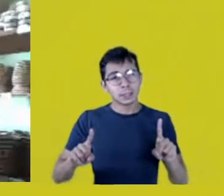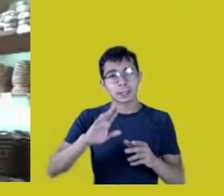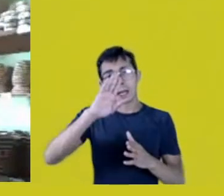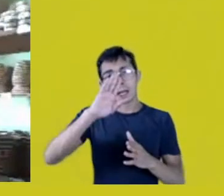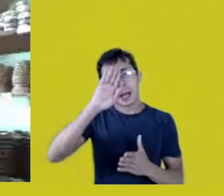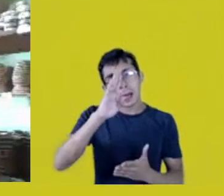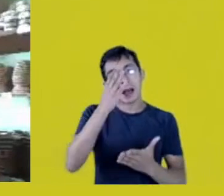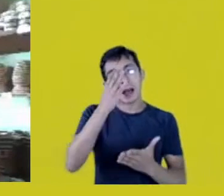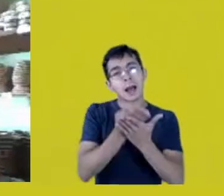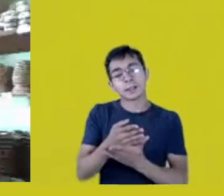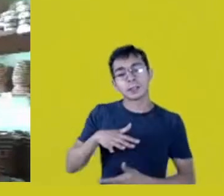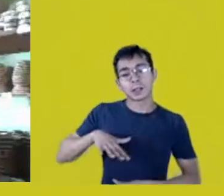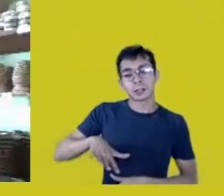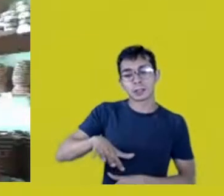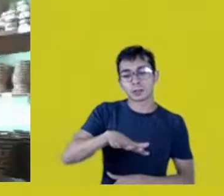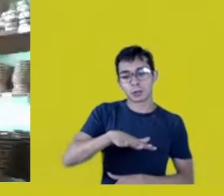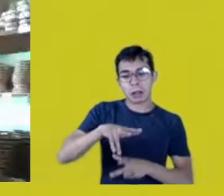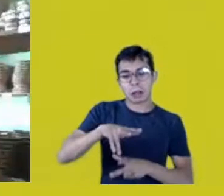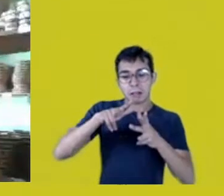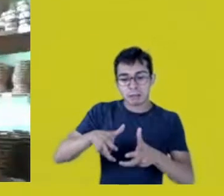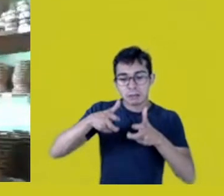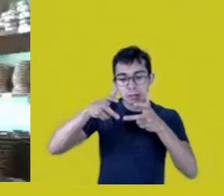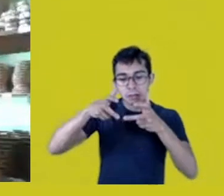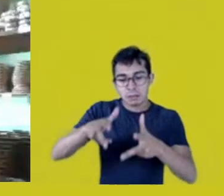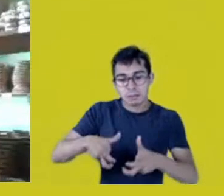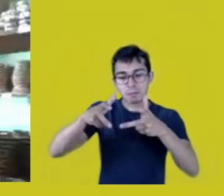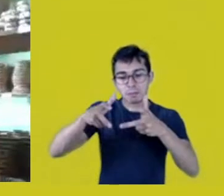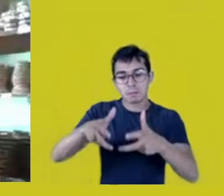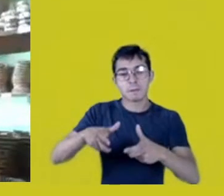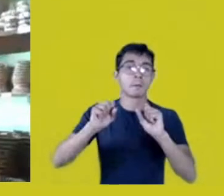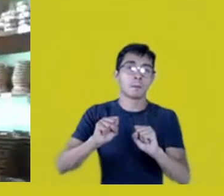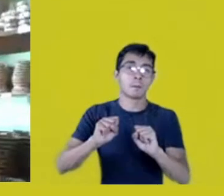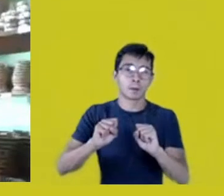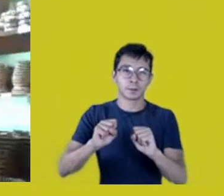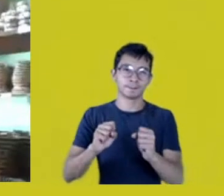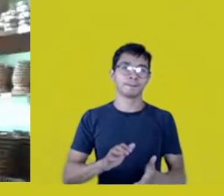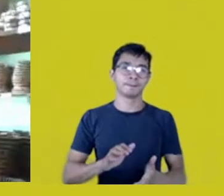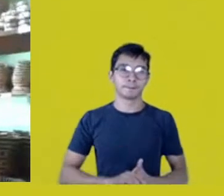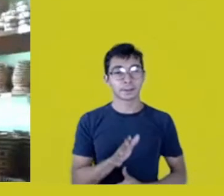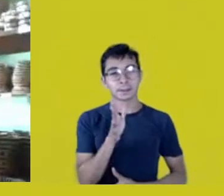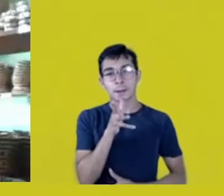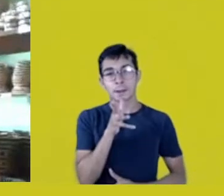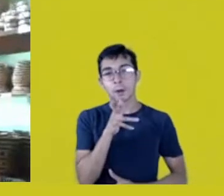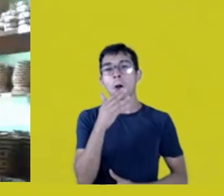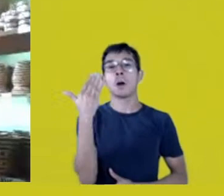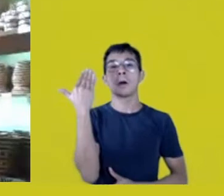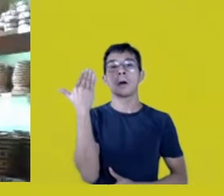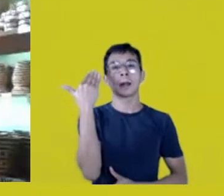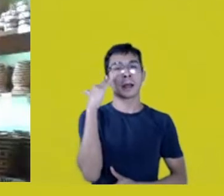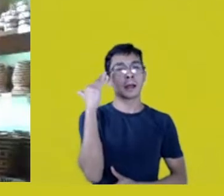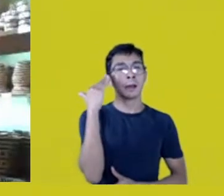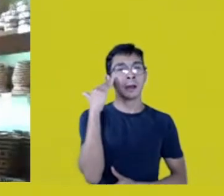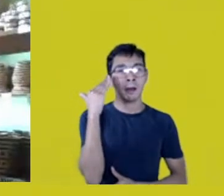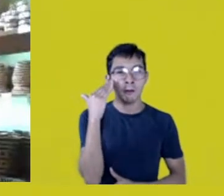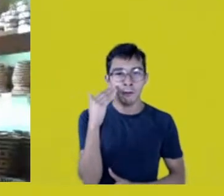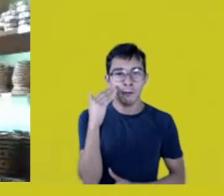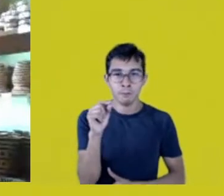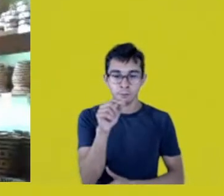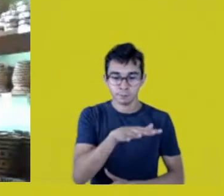I think it took us too long to realize what a tragedy the exploitation of the territory is.